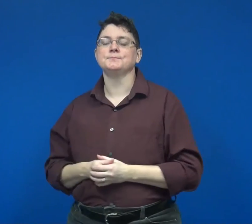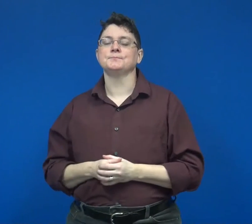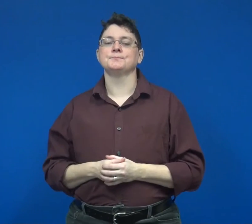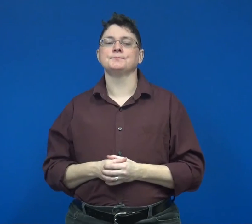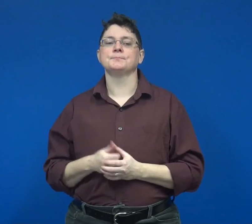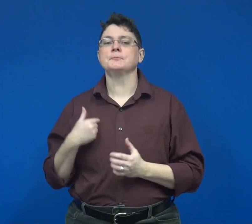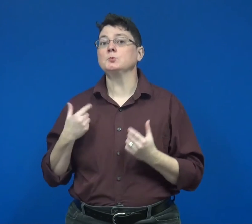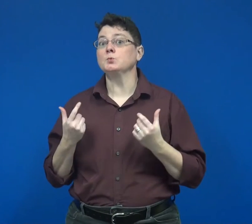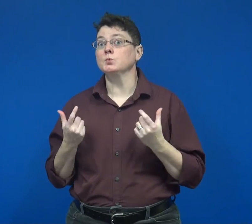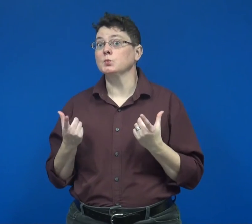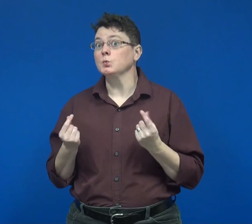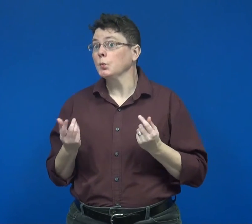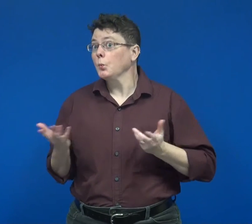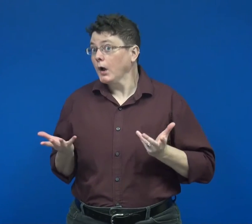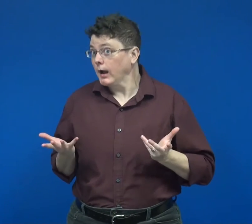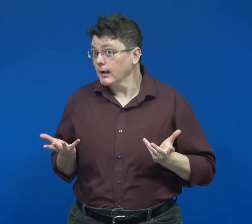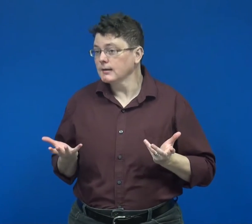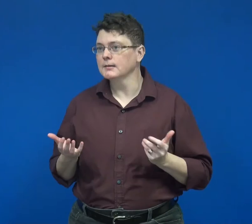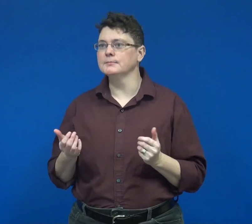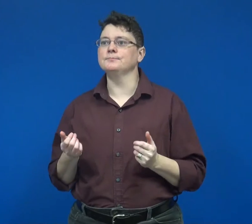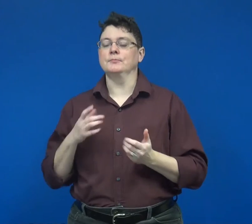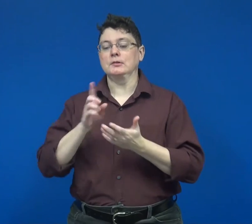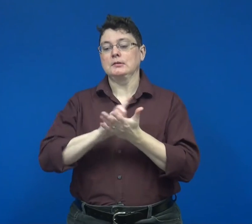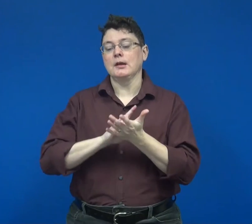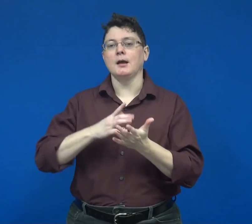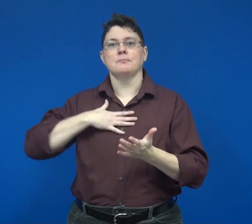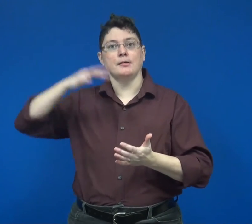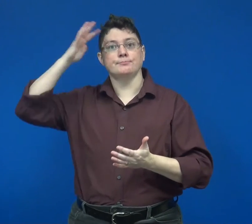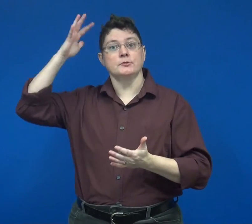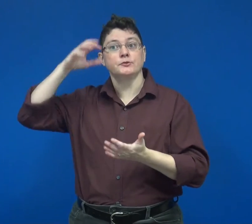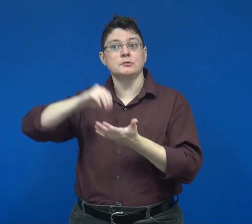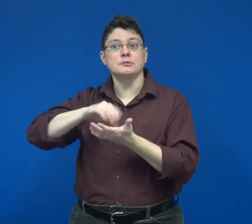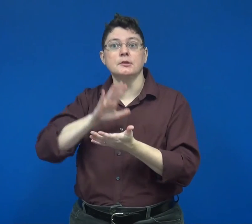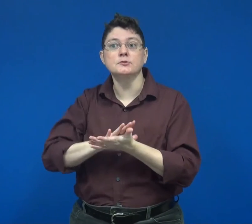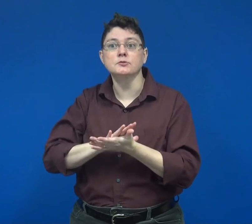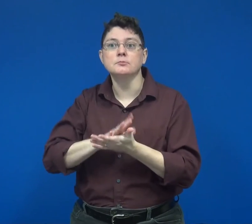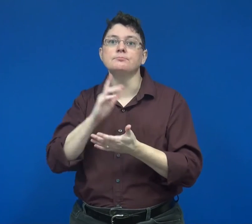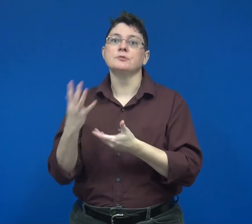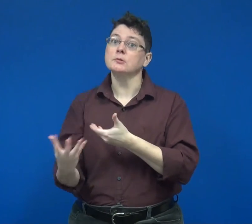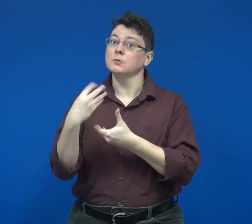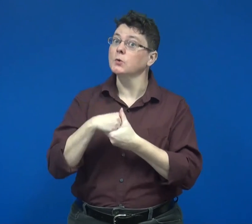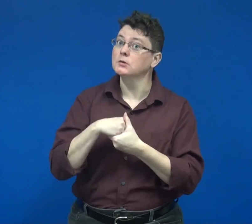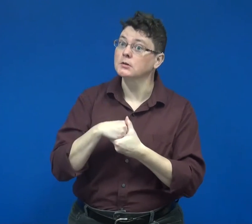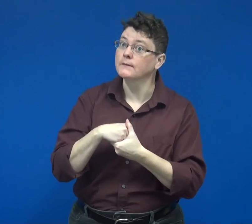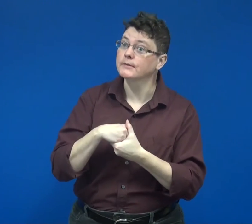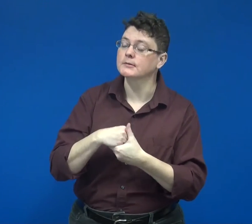I designed my dissertation to be inclusive.